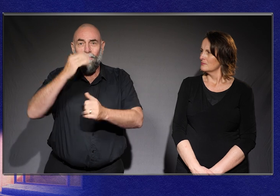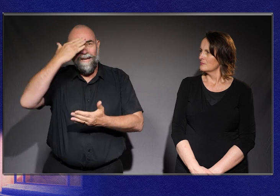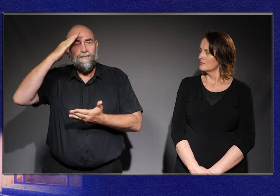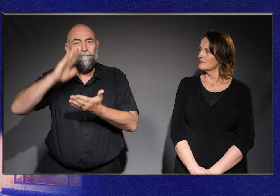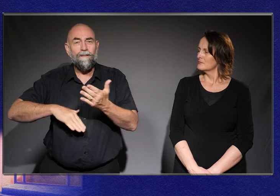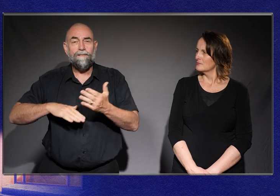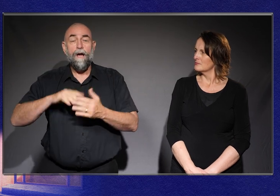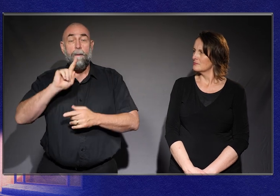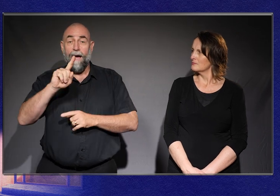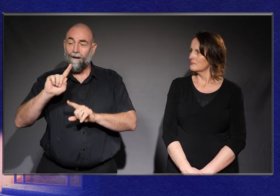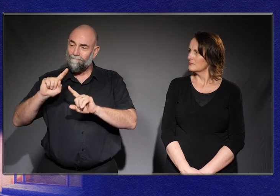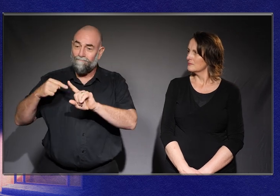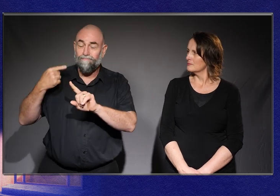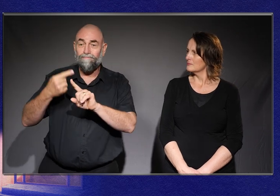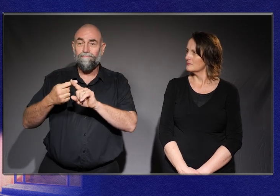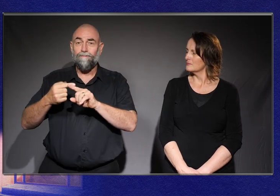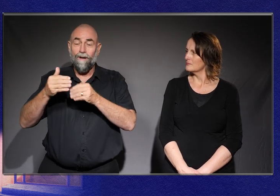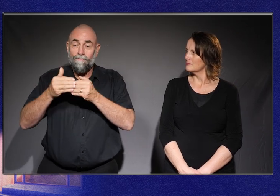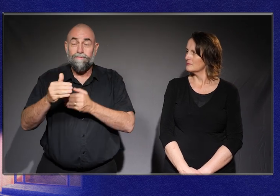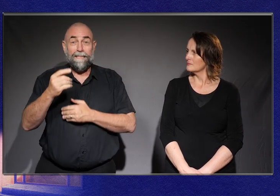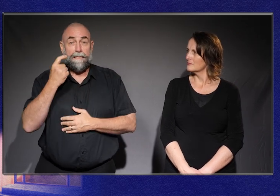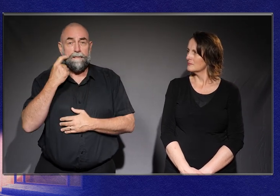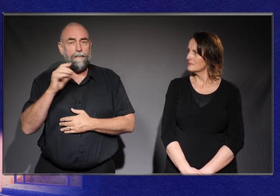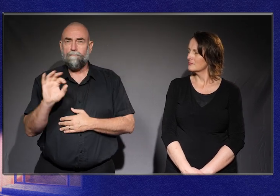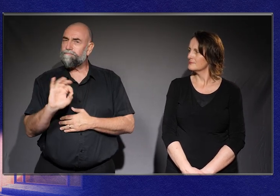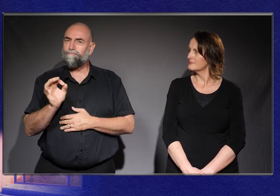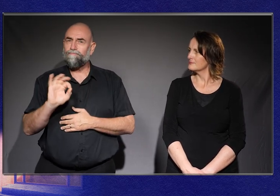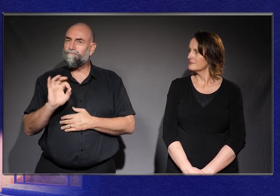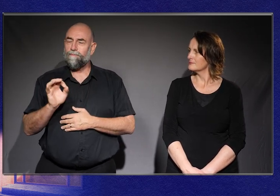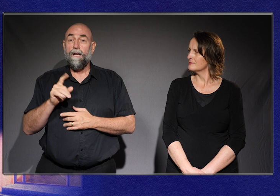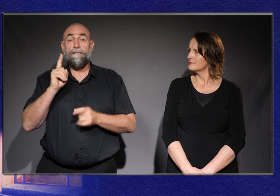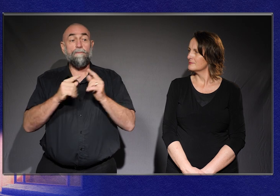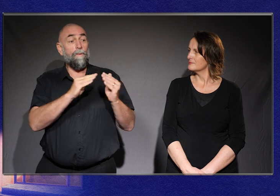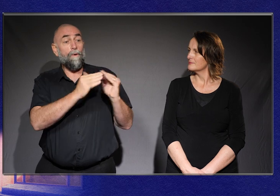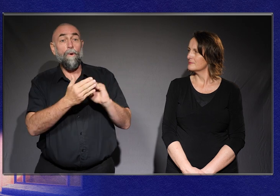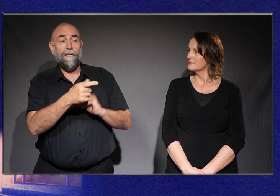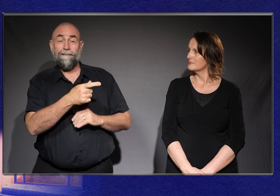But this journey isn’t easy and often the community doesn’t help. Scott Avery again.